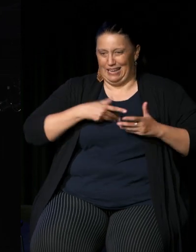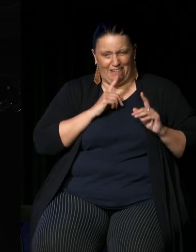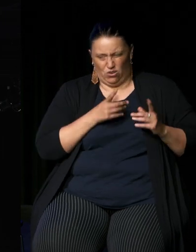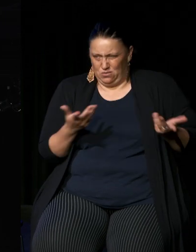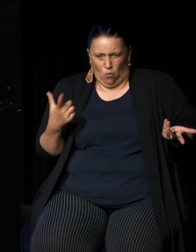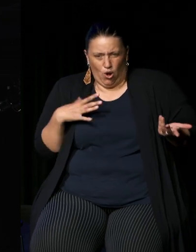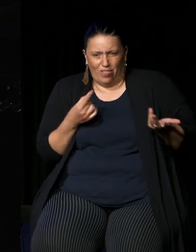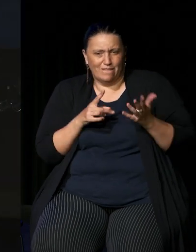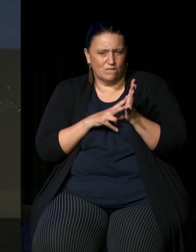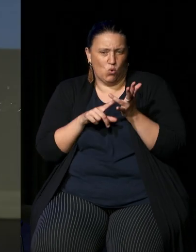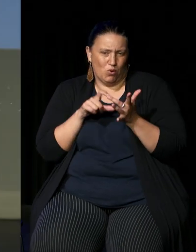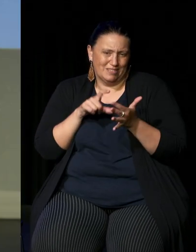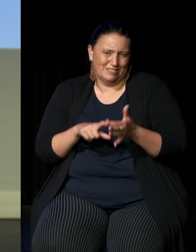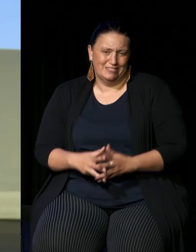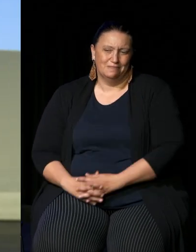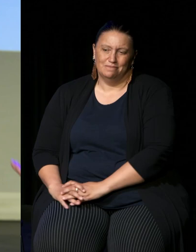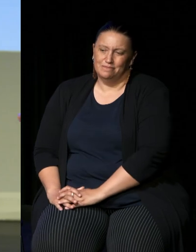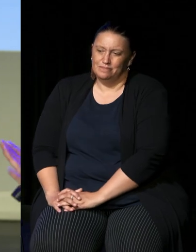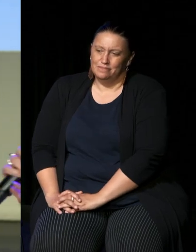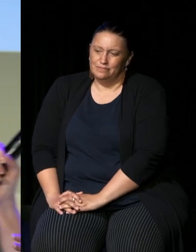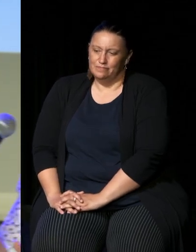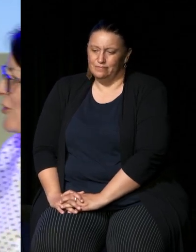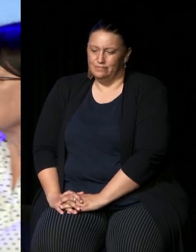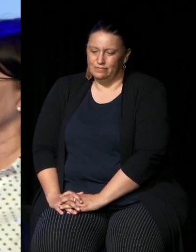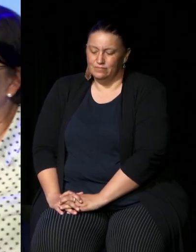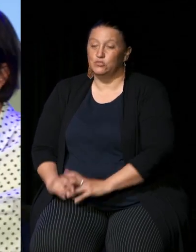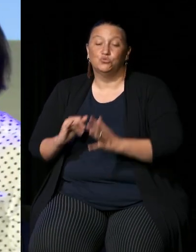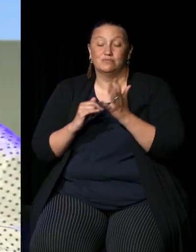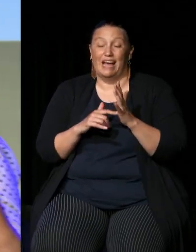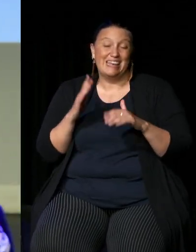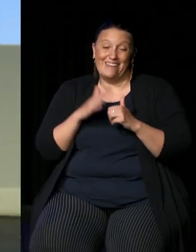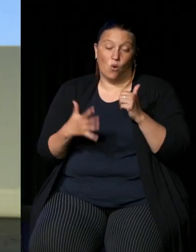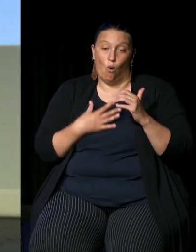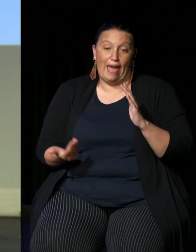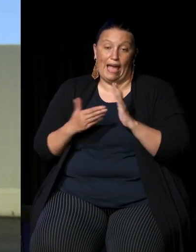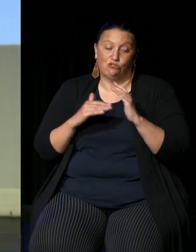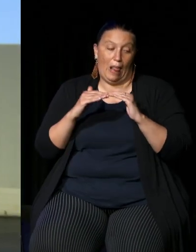yeah there are look there's we never want more bureaucracy than we need but this is a gap like